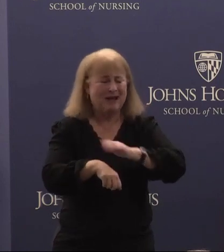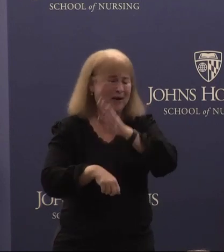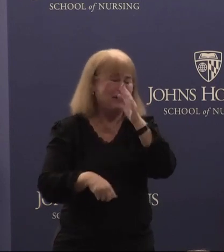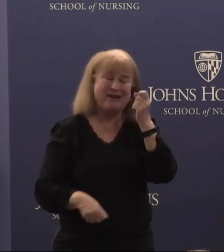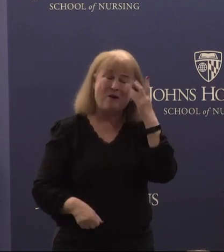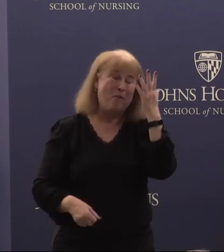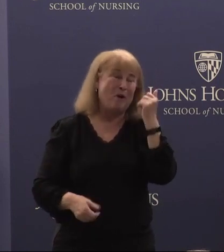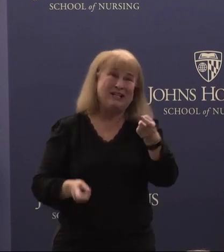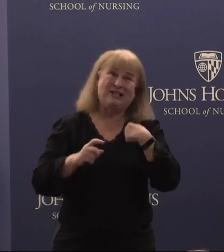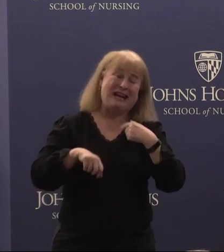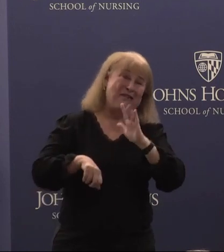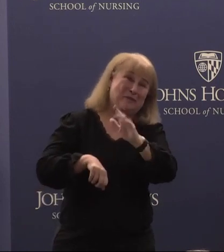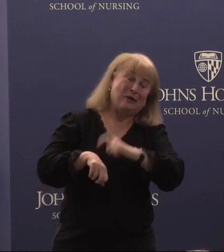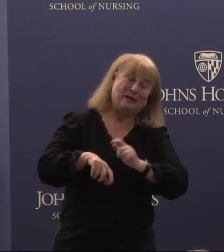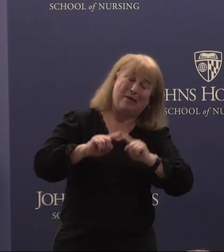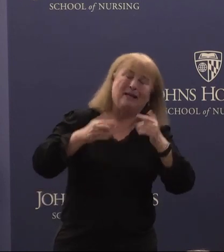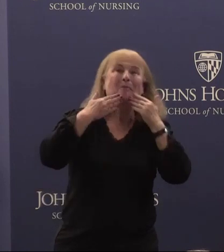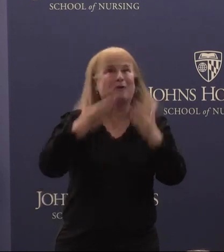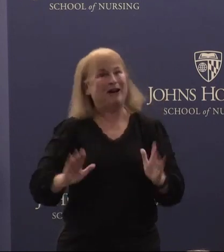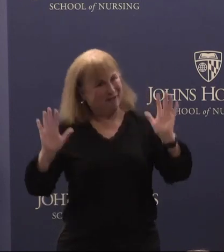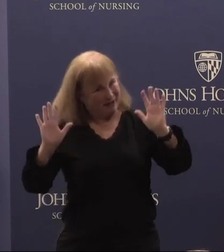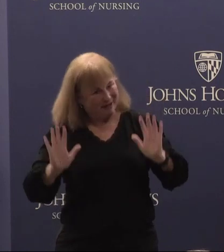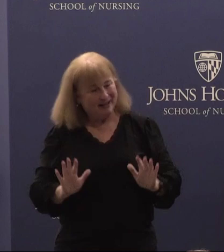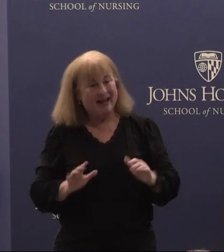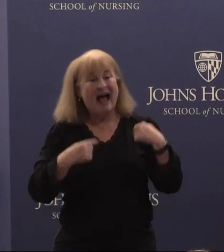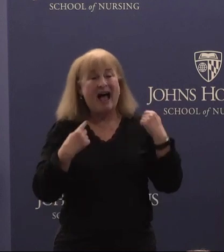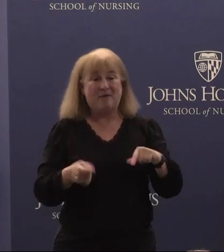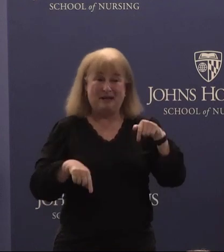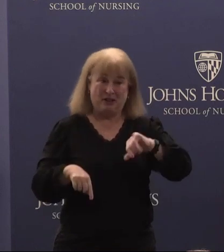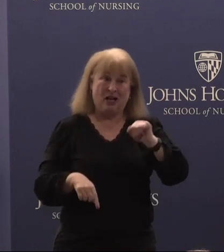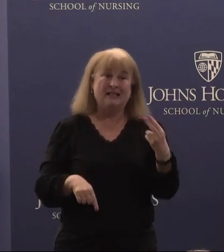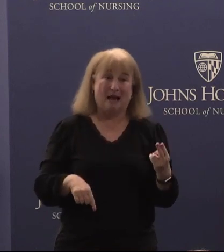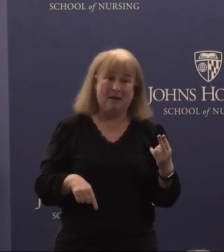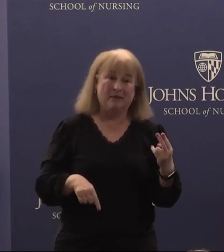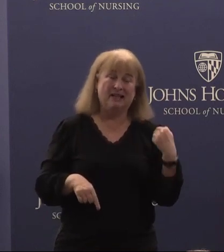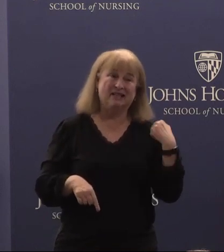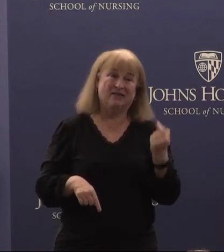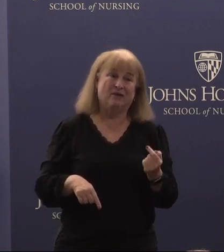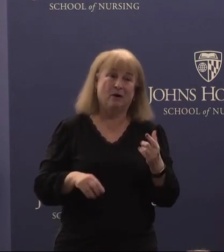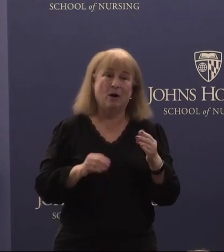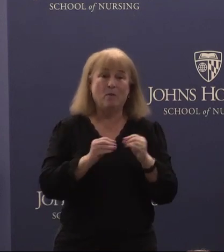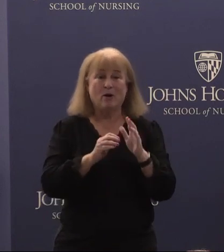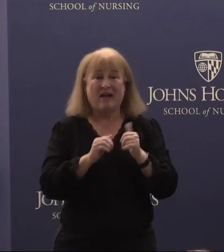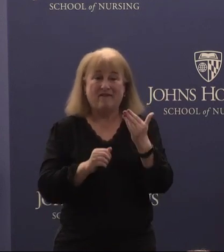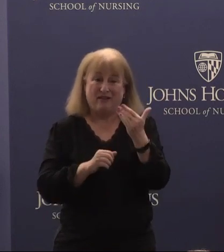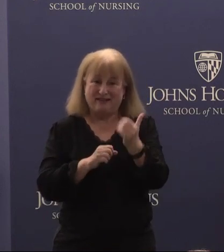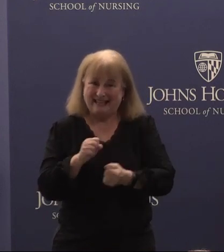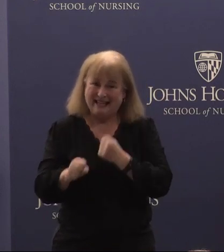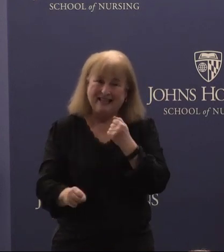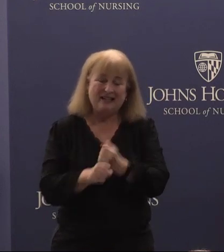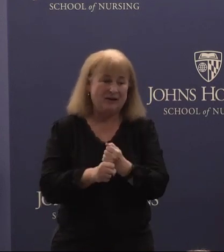why but I am so grateful. I've been at Hopkins for over 15 years so I've had a chance to make a lot